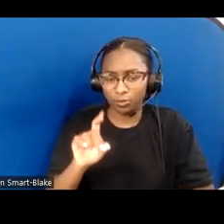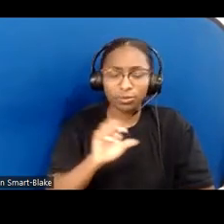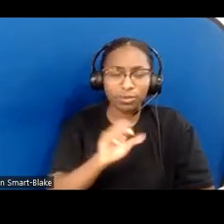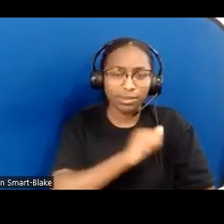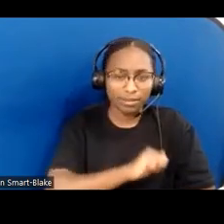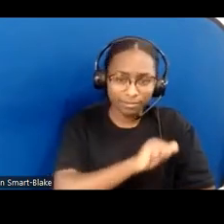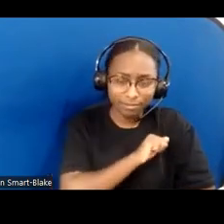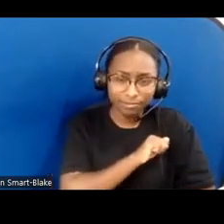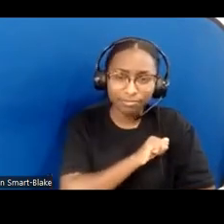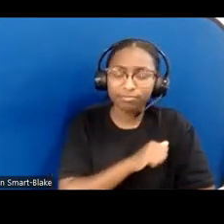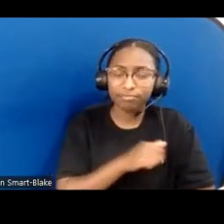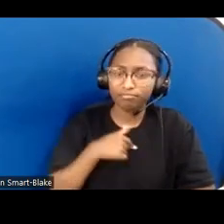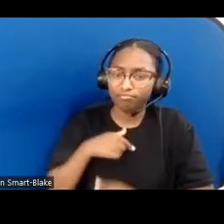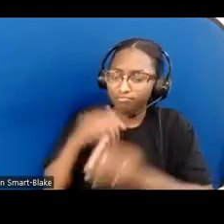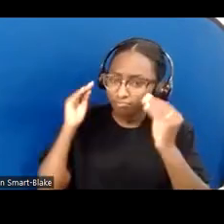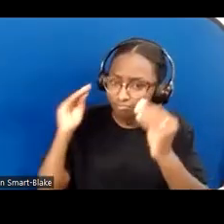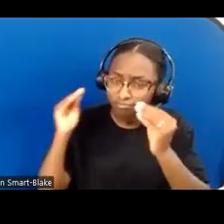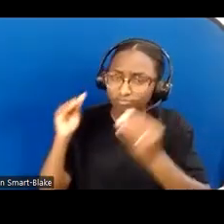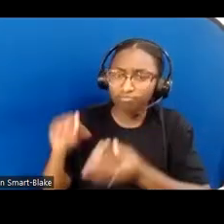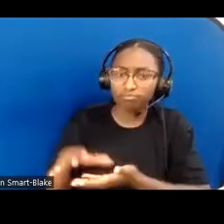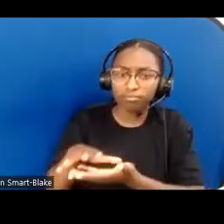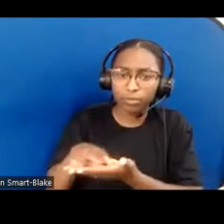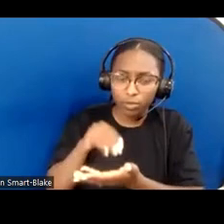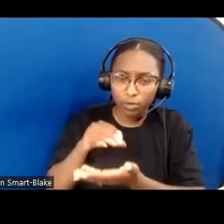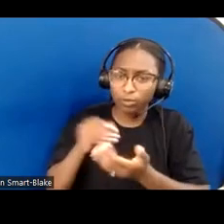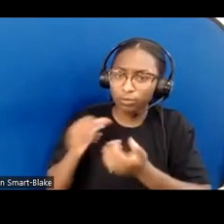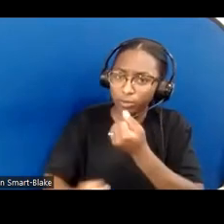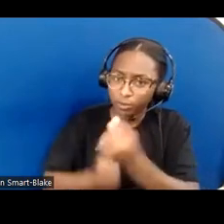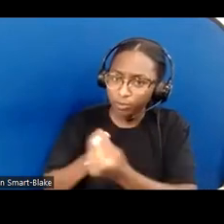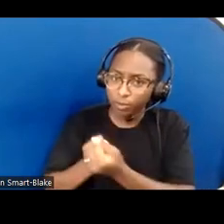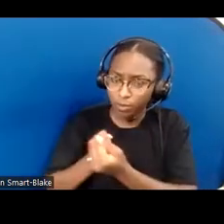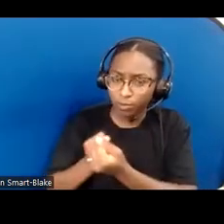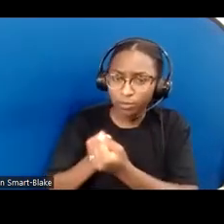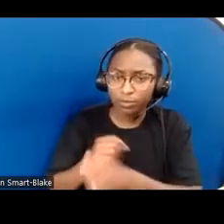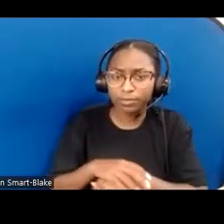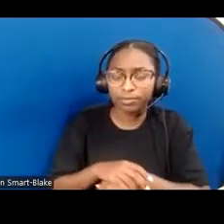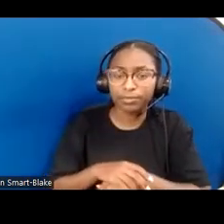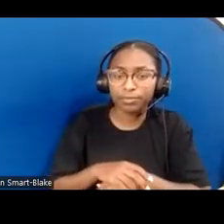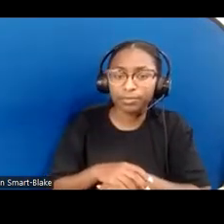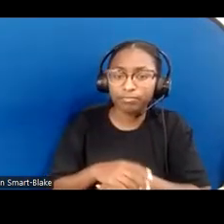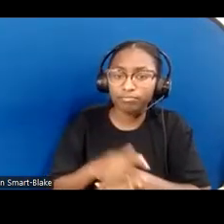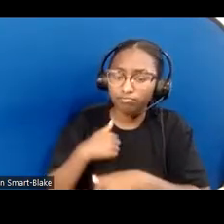provide him the caregiving life support he needs. To approach him with an attitude of love,